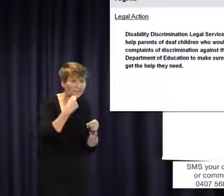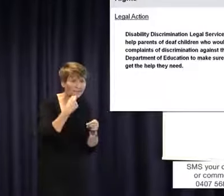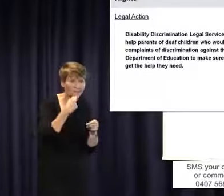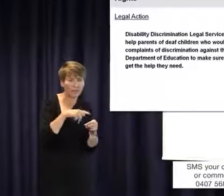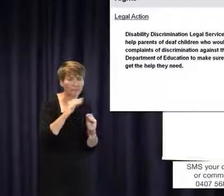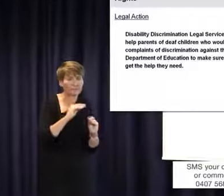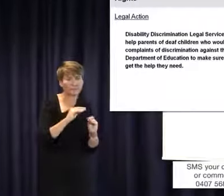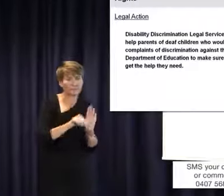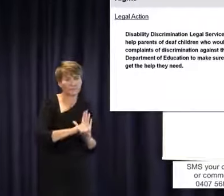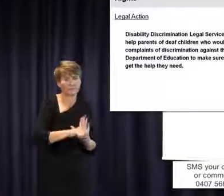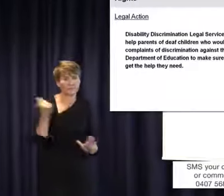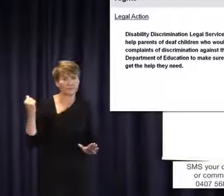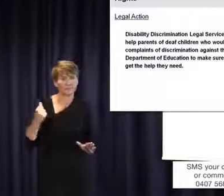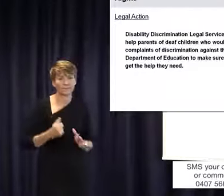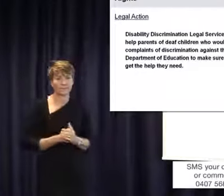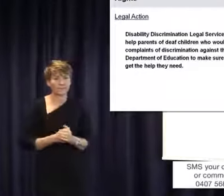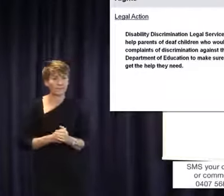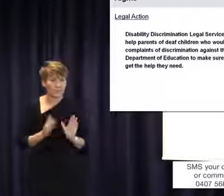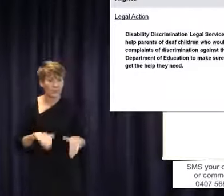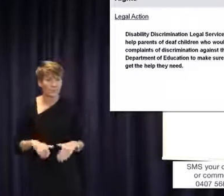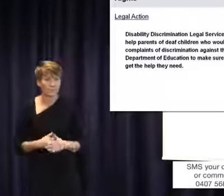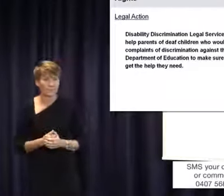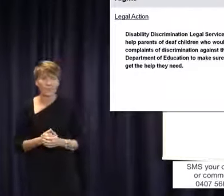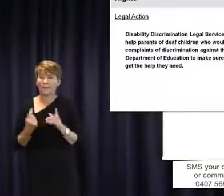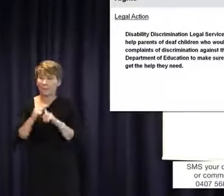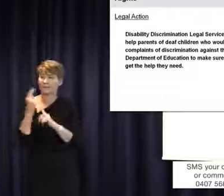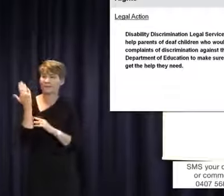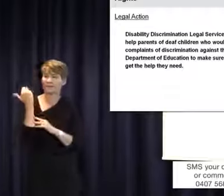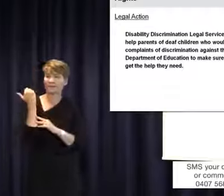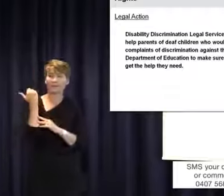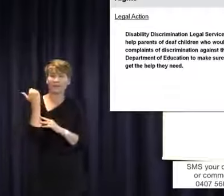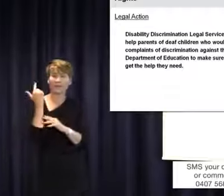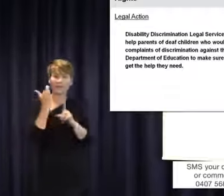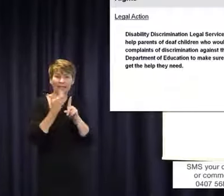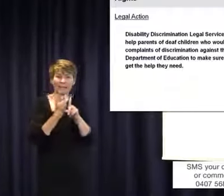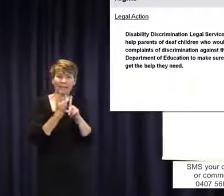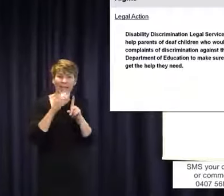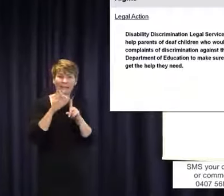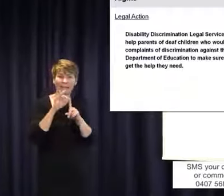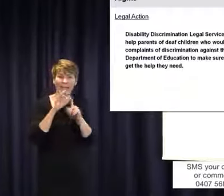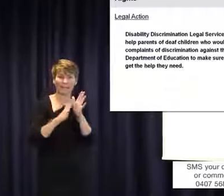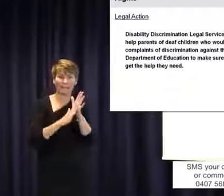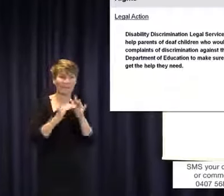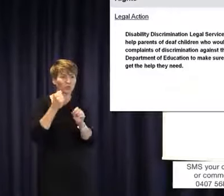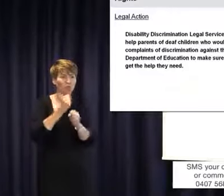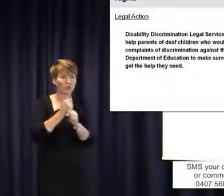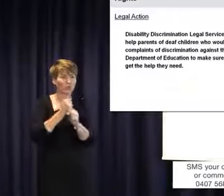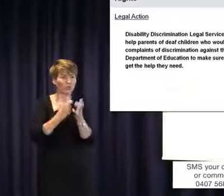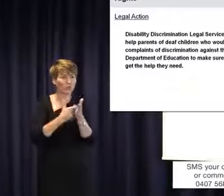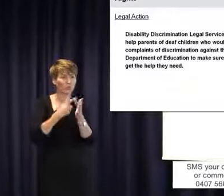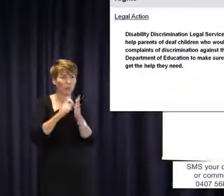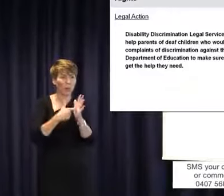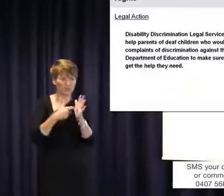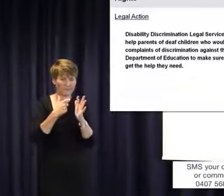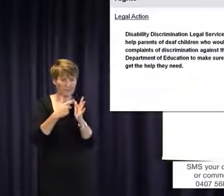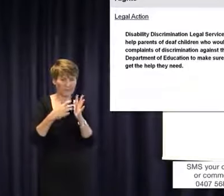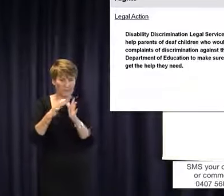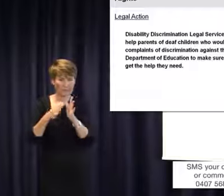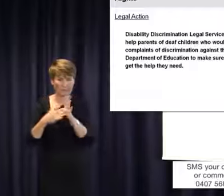had reports, for example a recent KPMG report, whose name escapes me, was talking about people